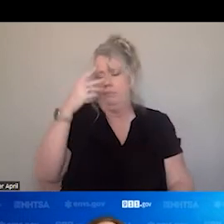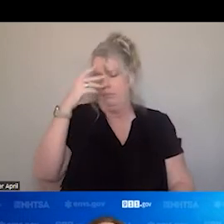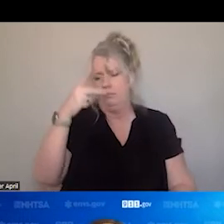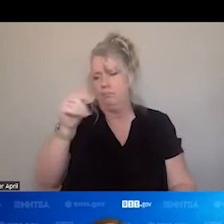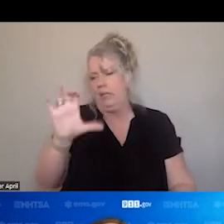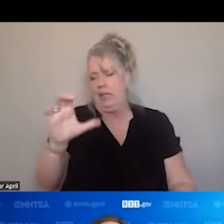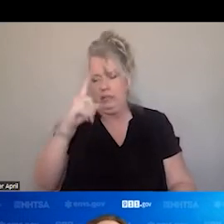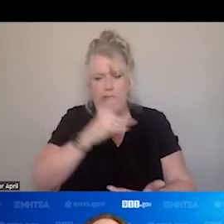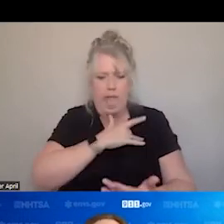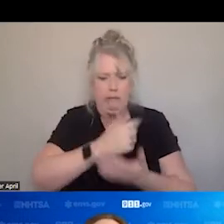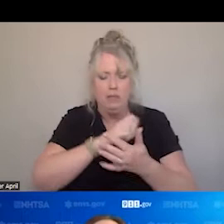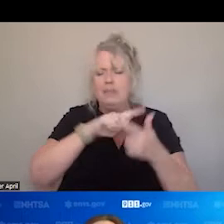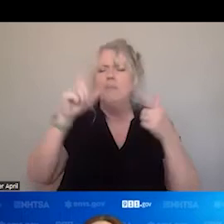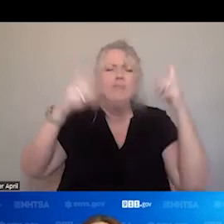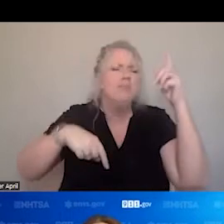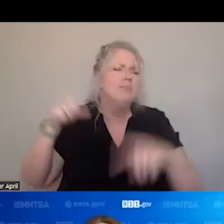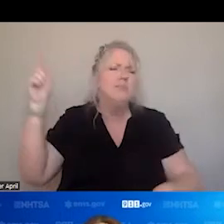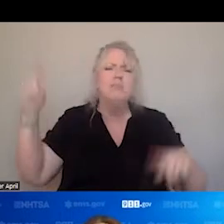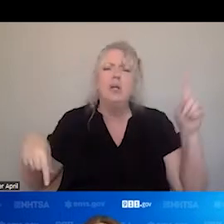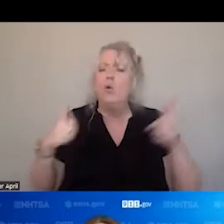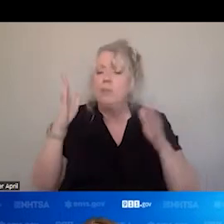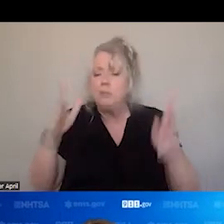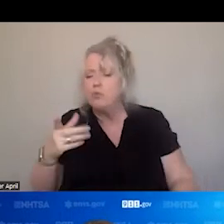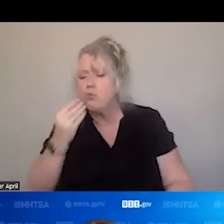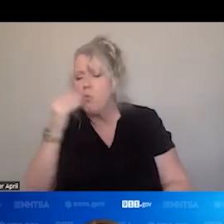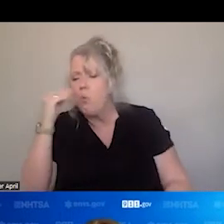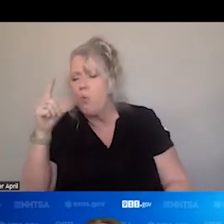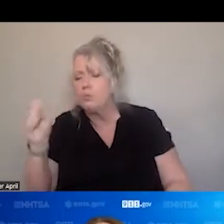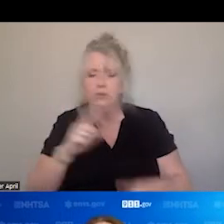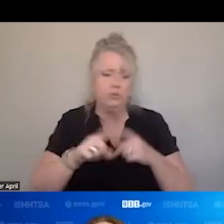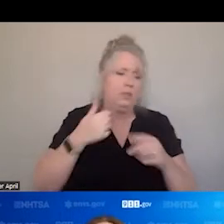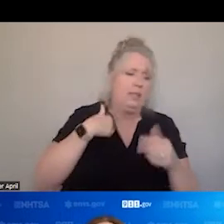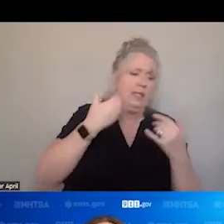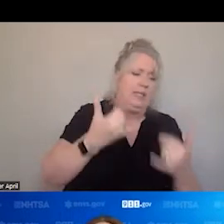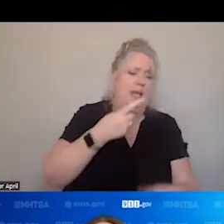MIGHT BE DEALING WITH SOMEBODY WHO IS HOMELESS NOW HAS A HEAT EMERGENCY. THERE ARE MULTIPLE